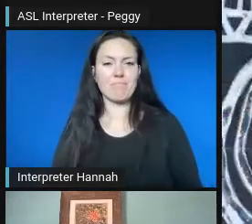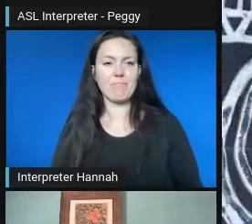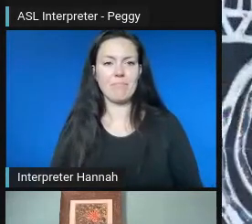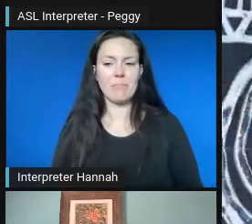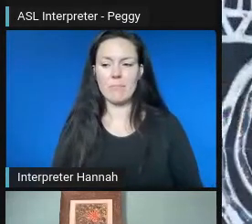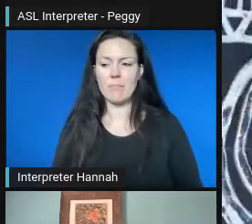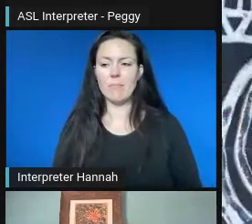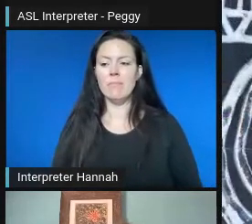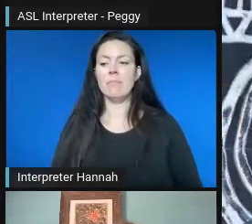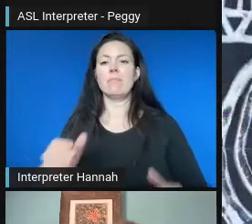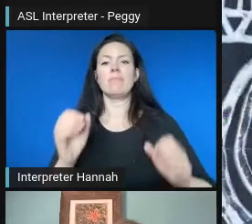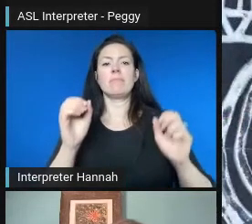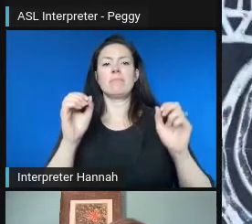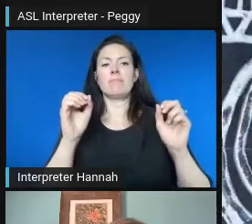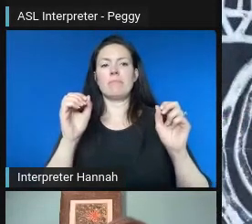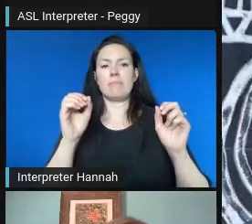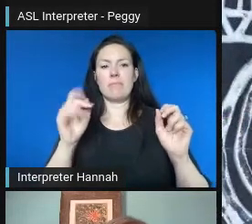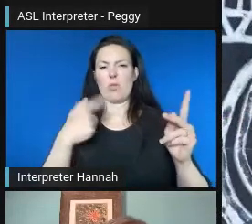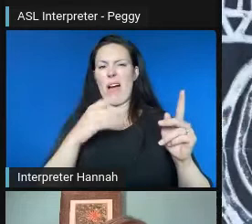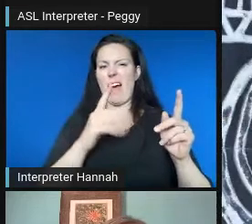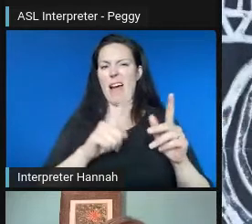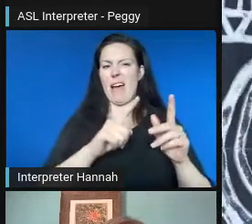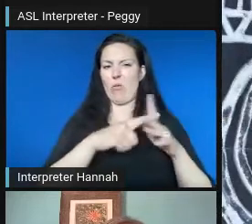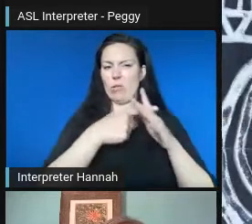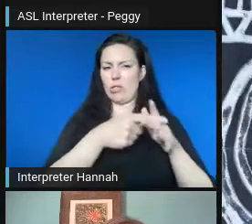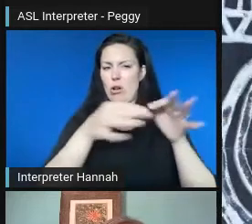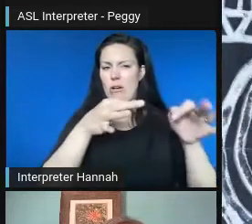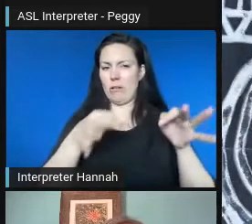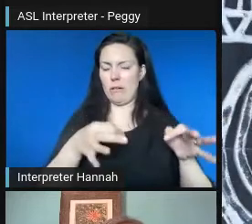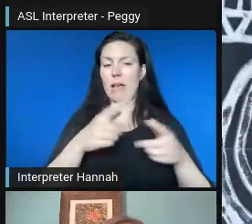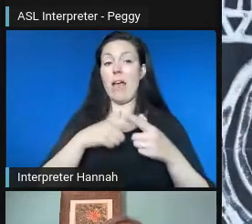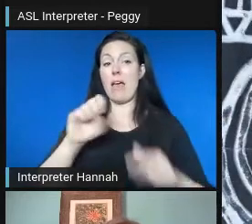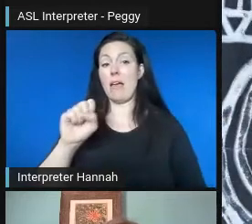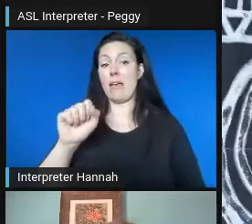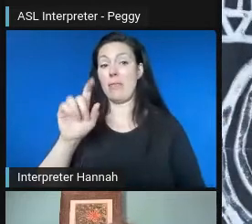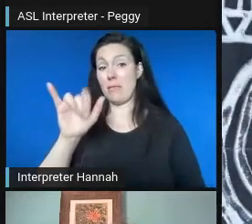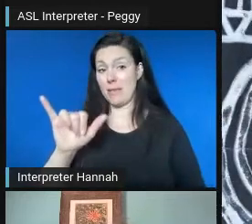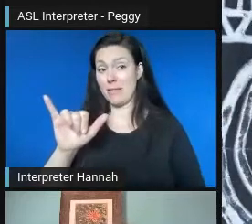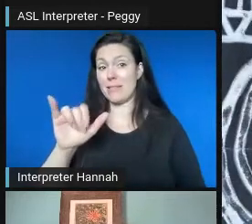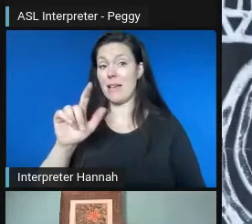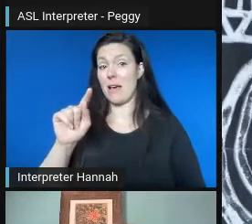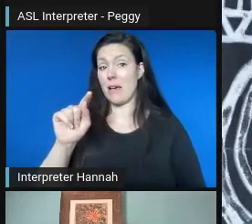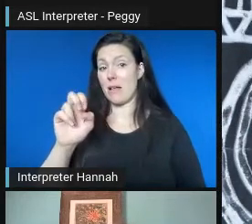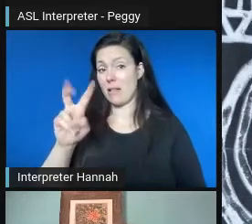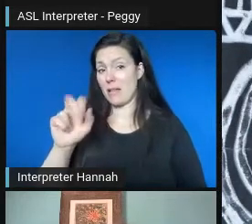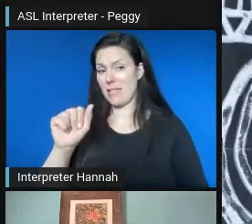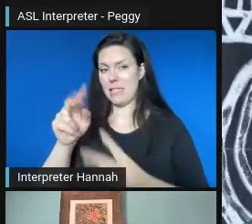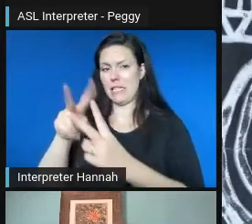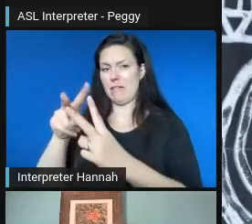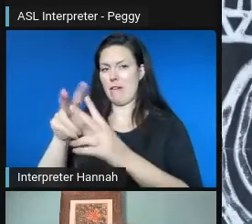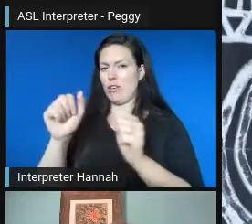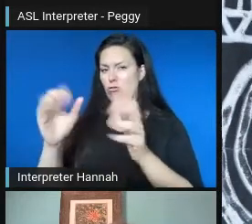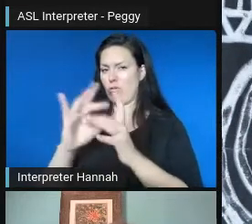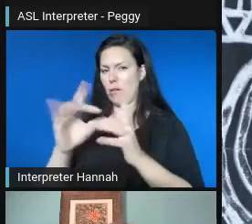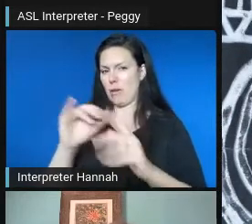So I'll kick this off and then ask that Sally and Teva weigh in as well. But I think some of the things that we learned through